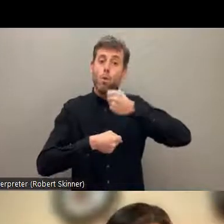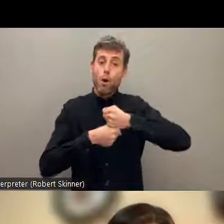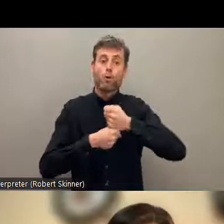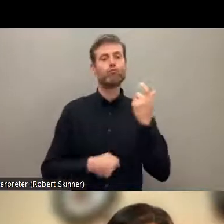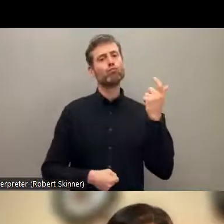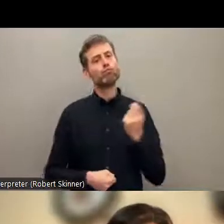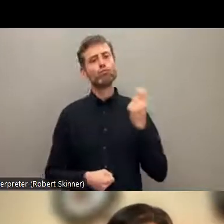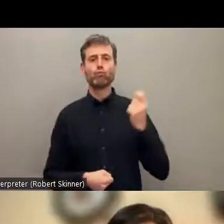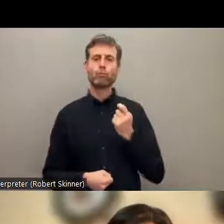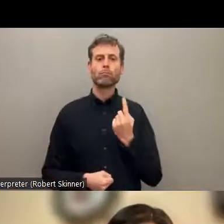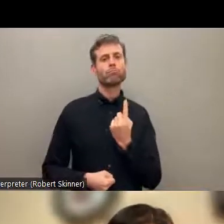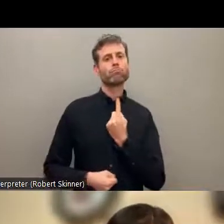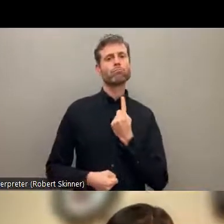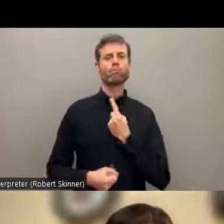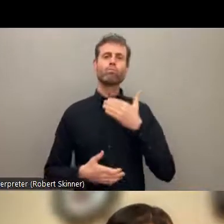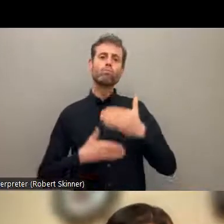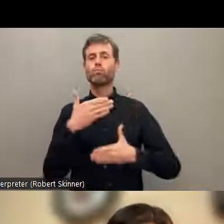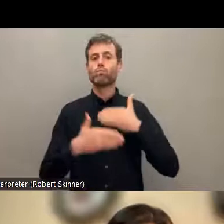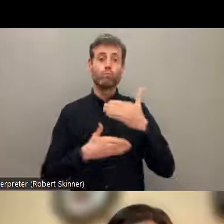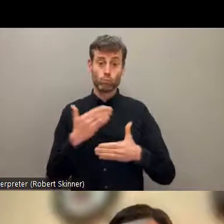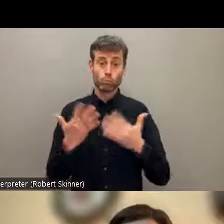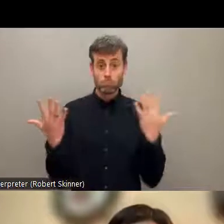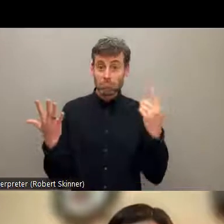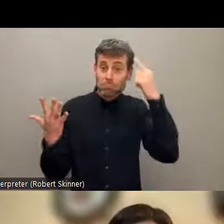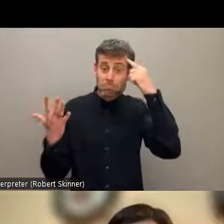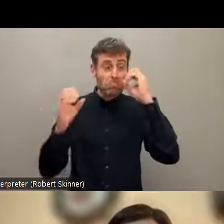became very much crucial during the time of COVID and most indigenous